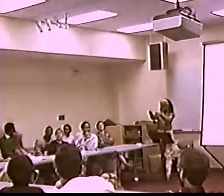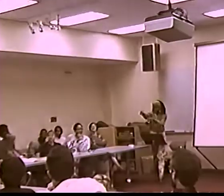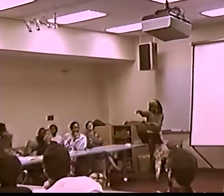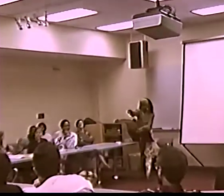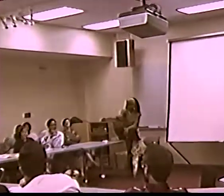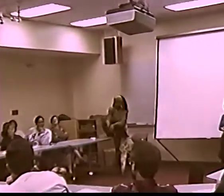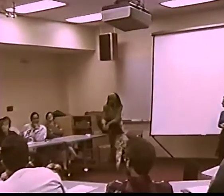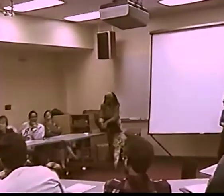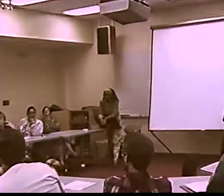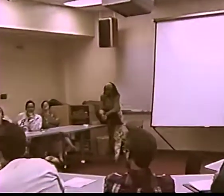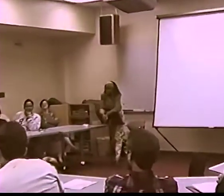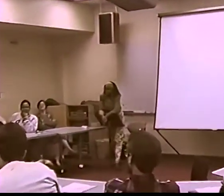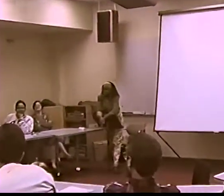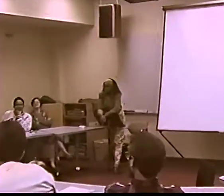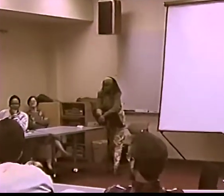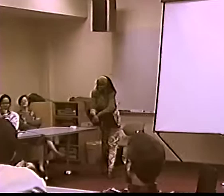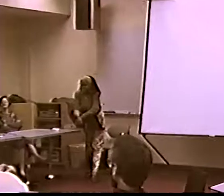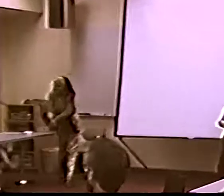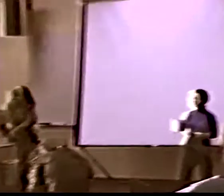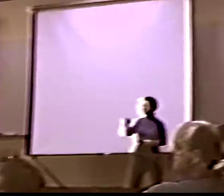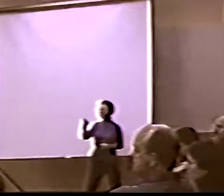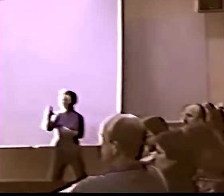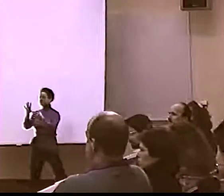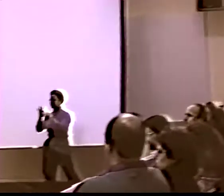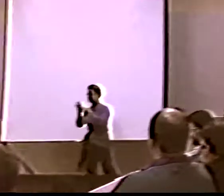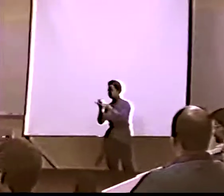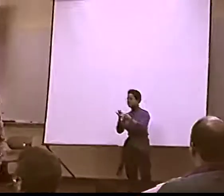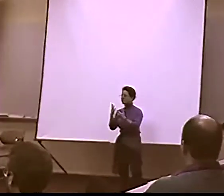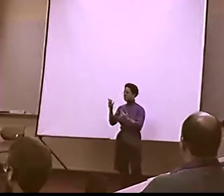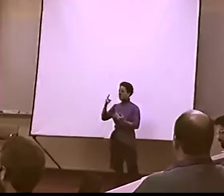I KNOW IT'S A CERTAIN WAY YOU LOOK AT THAT INFLUENCES...